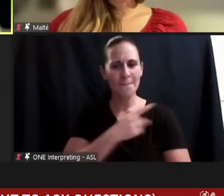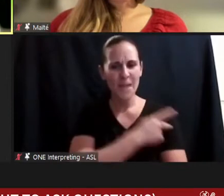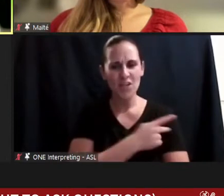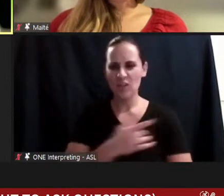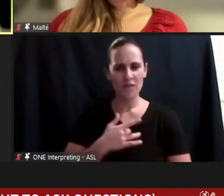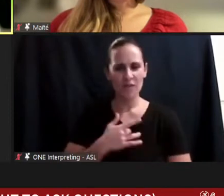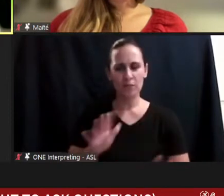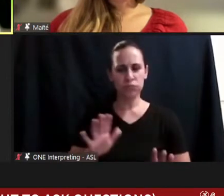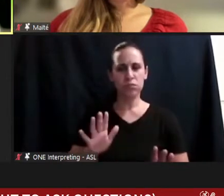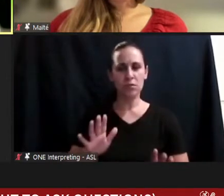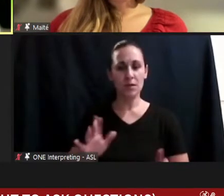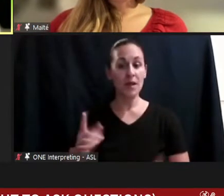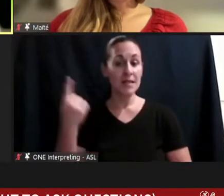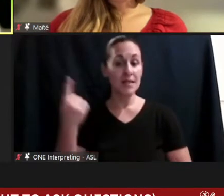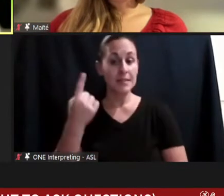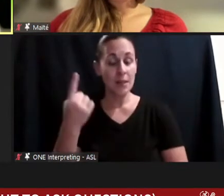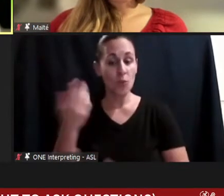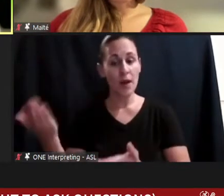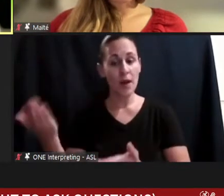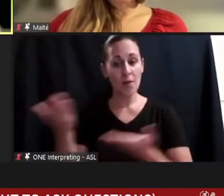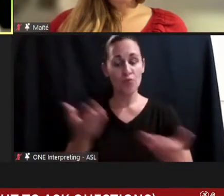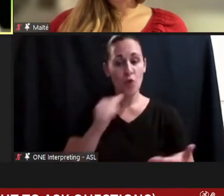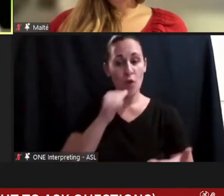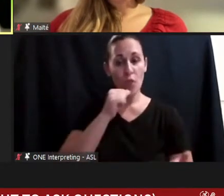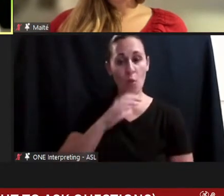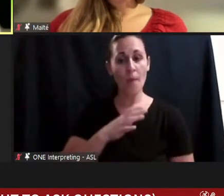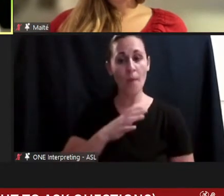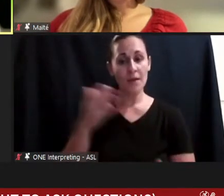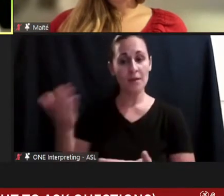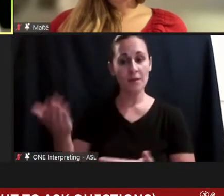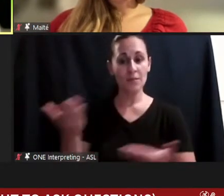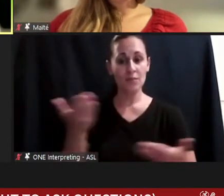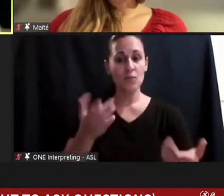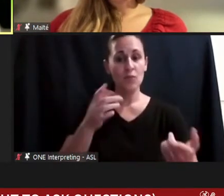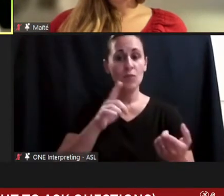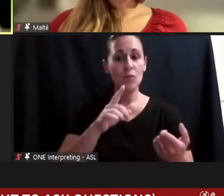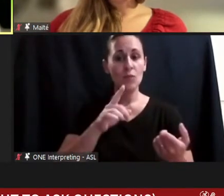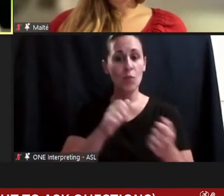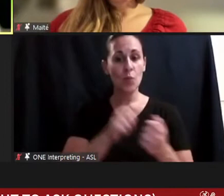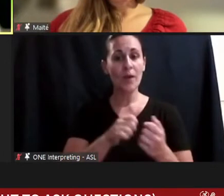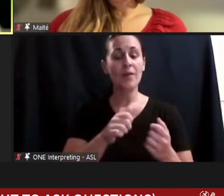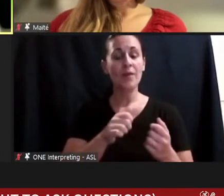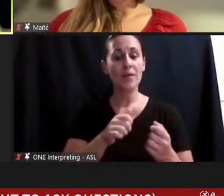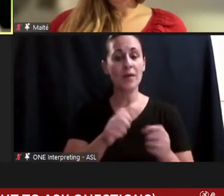had brought the young woman into the infirmary with an unknown curse written around her lungs.